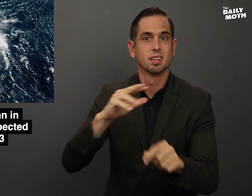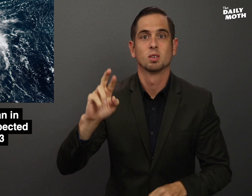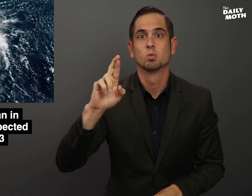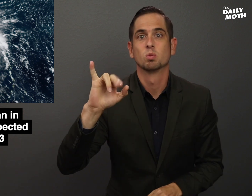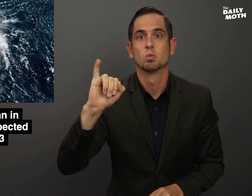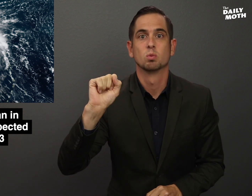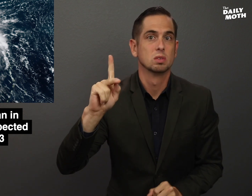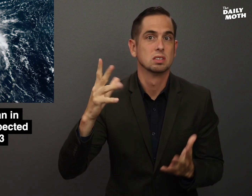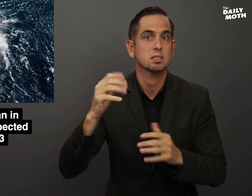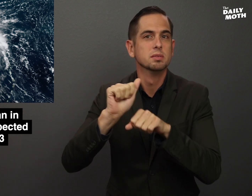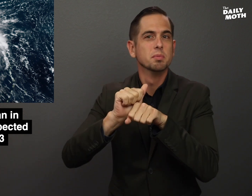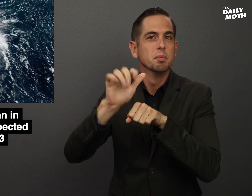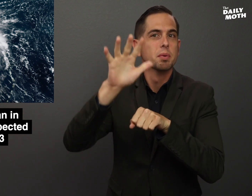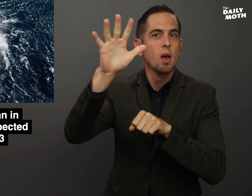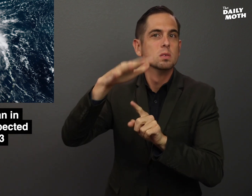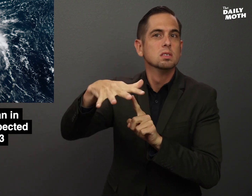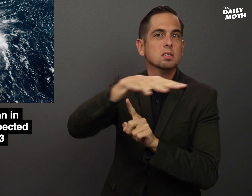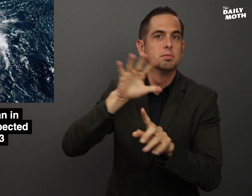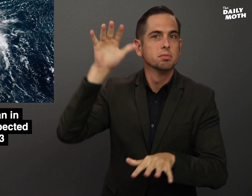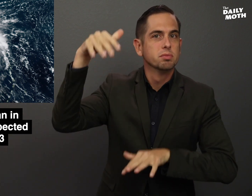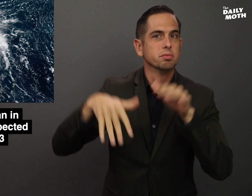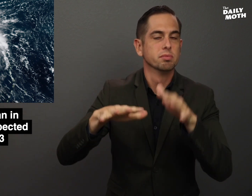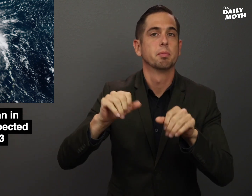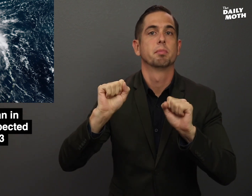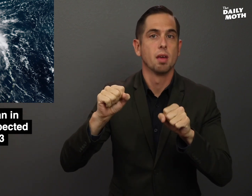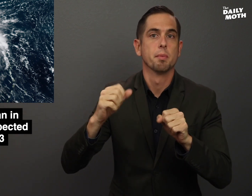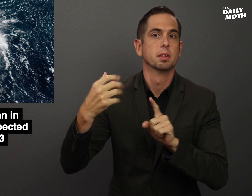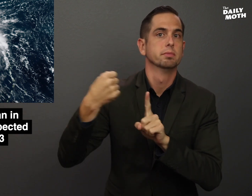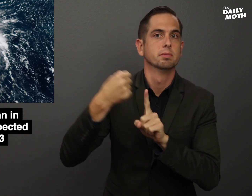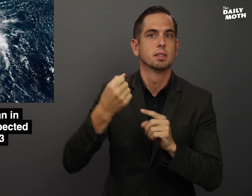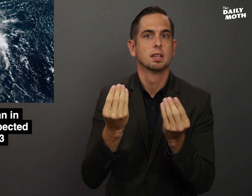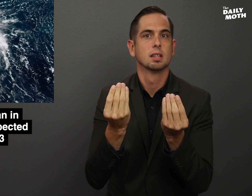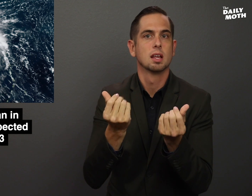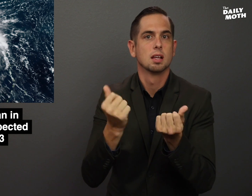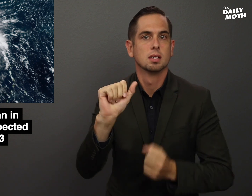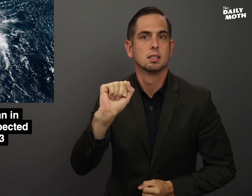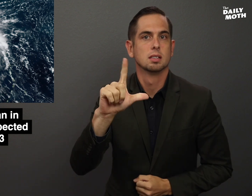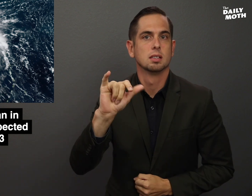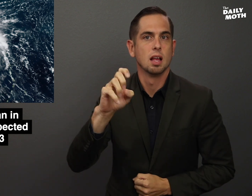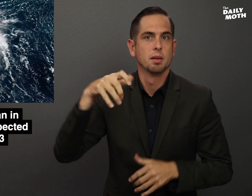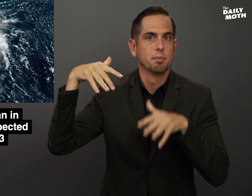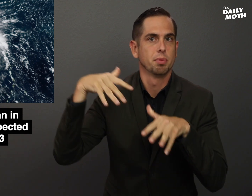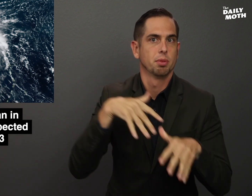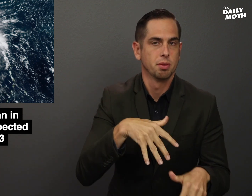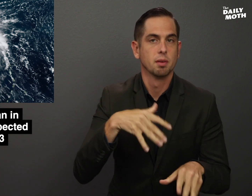At risk are mountainous areas that could experience landslides